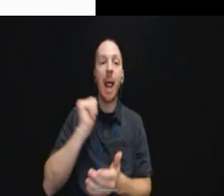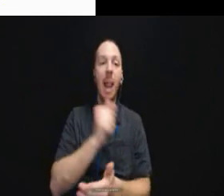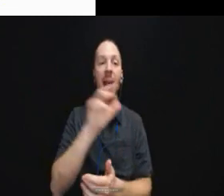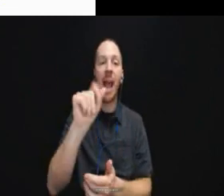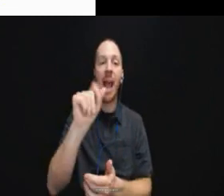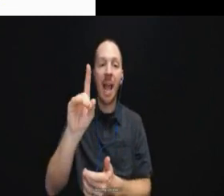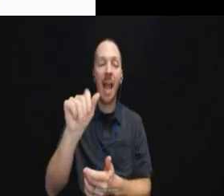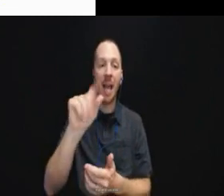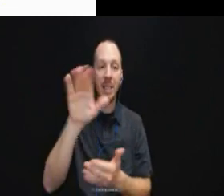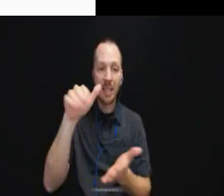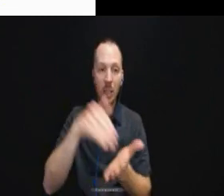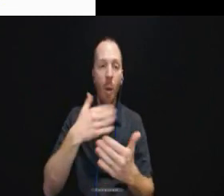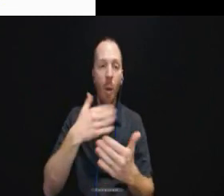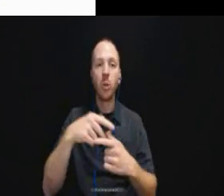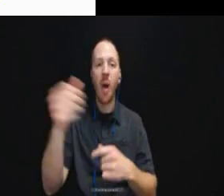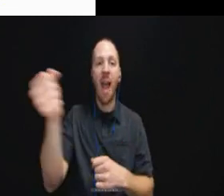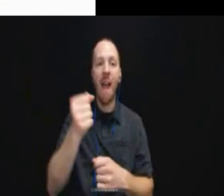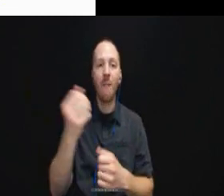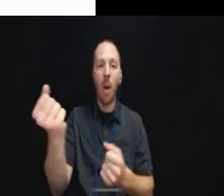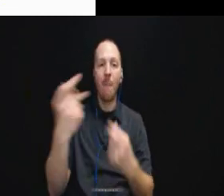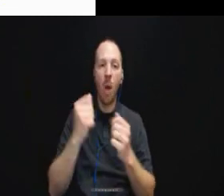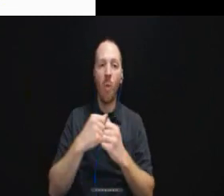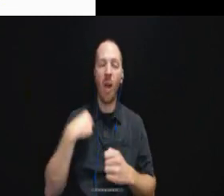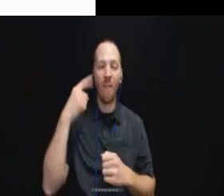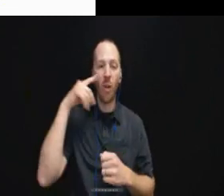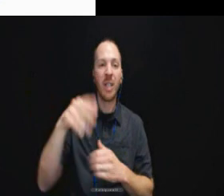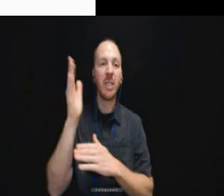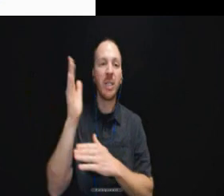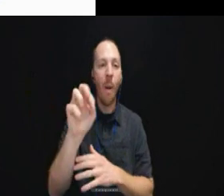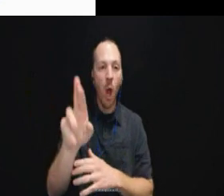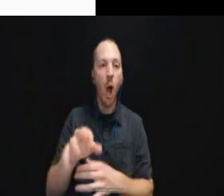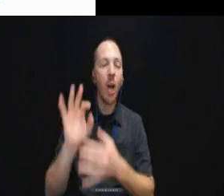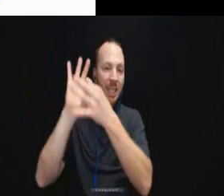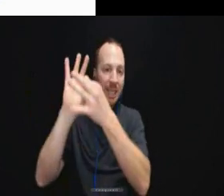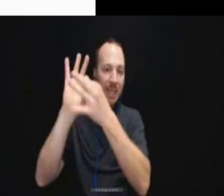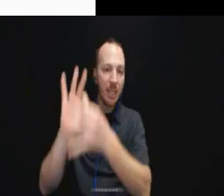Rachel, I will turn it over to you. Okay.